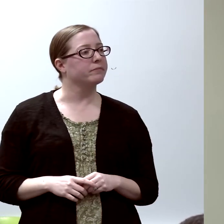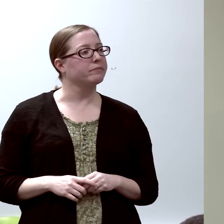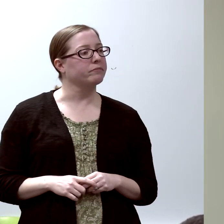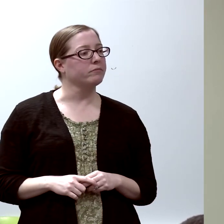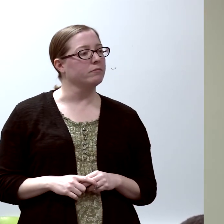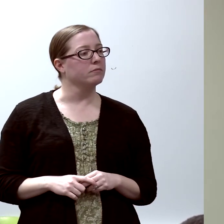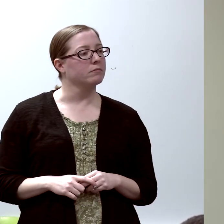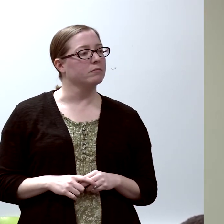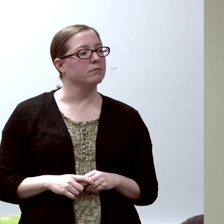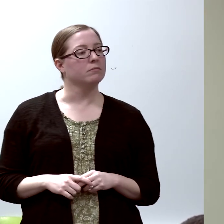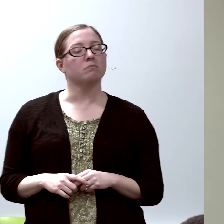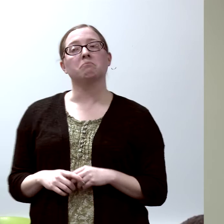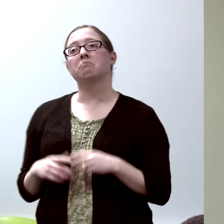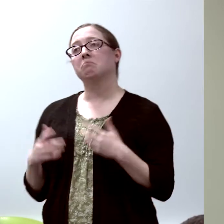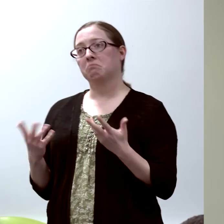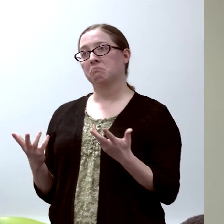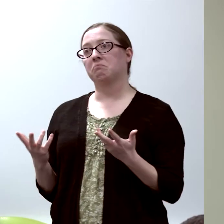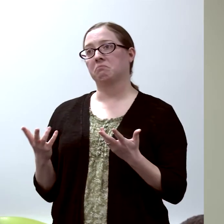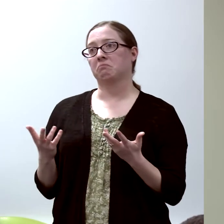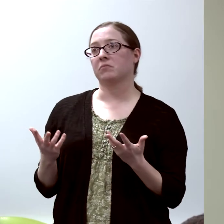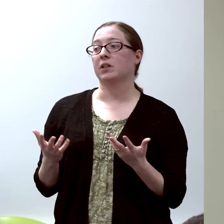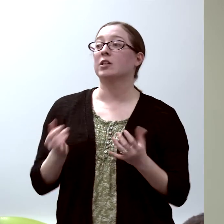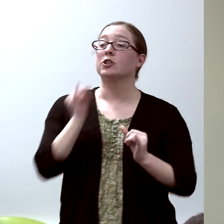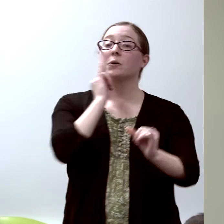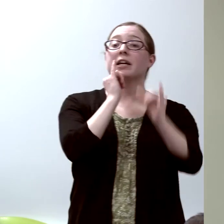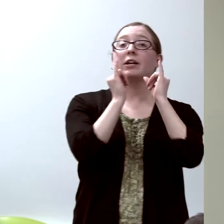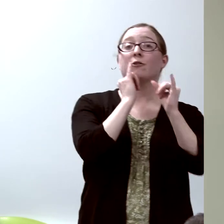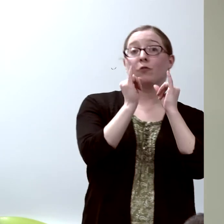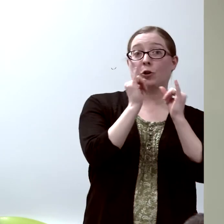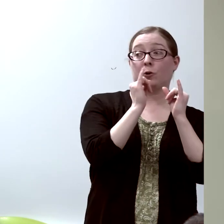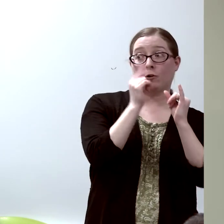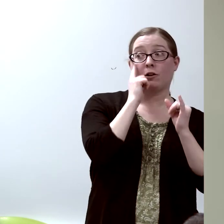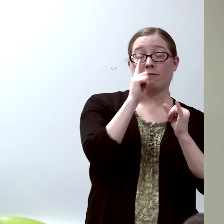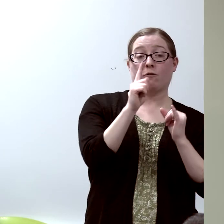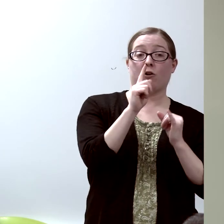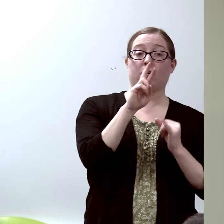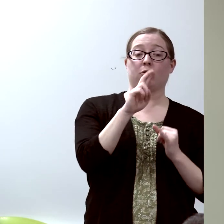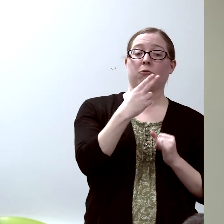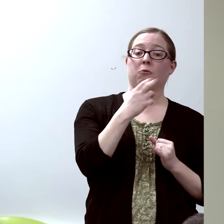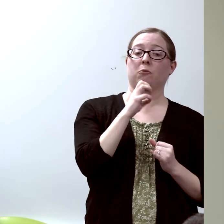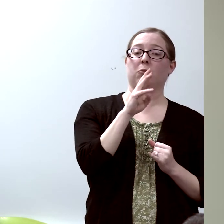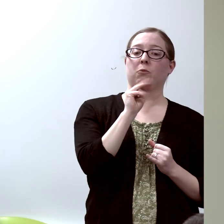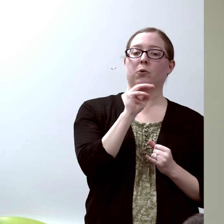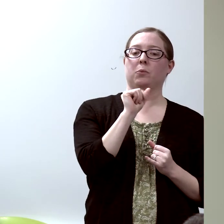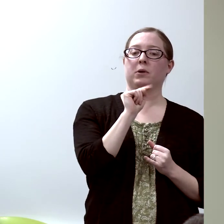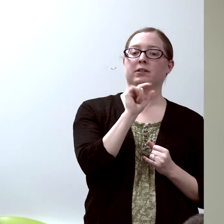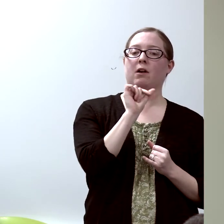So I stopped interviewing for rheumatology training